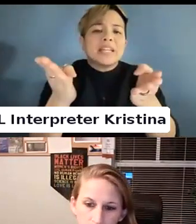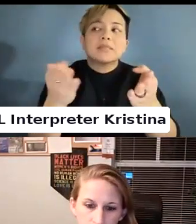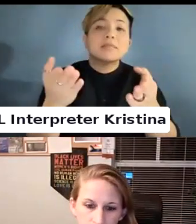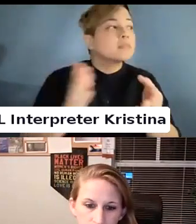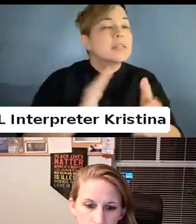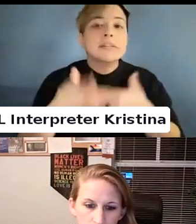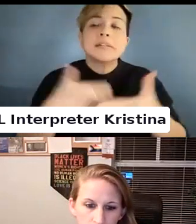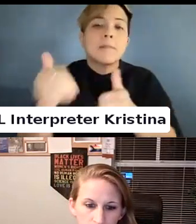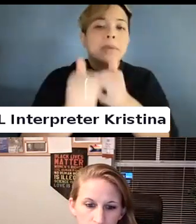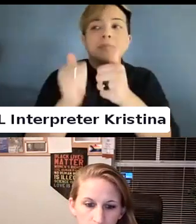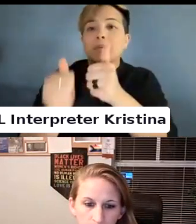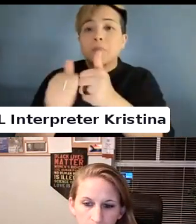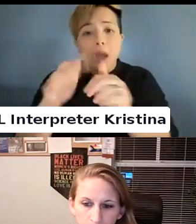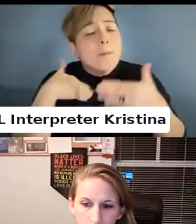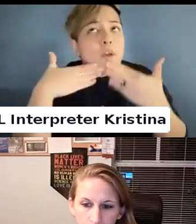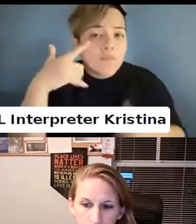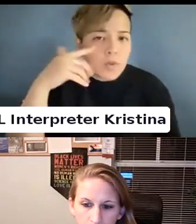While I am grateful for the ADA.